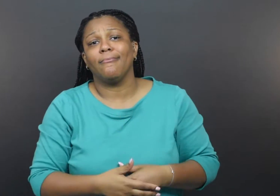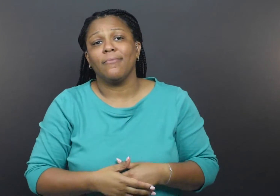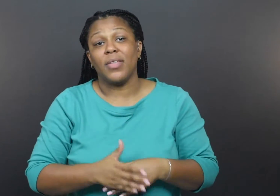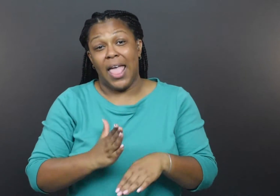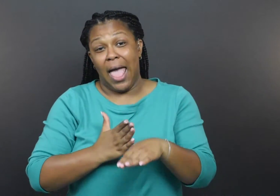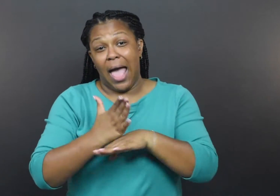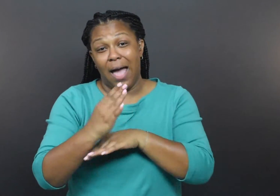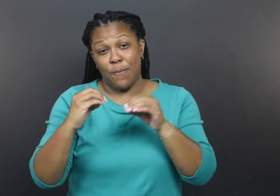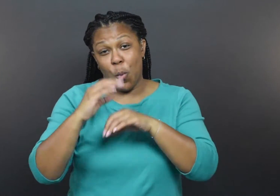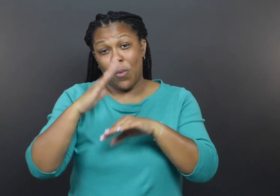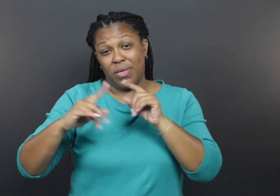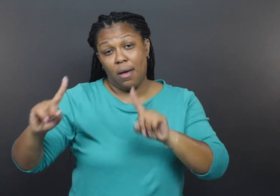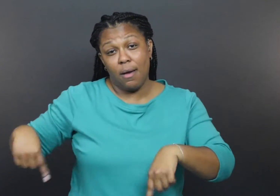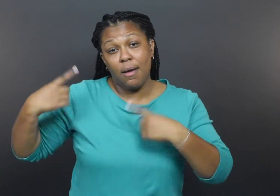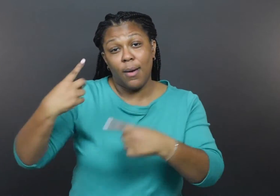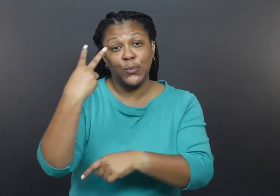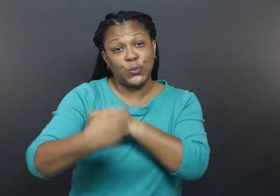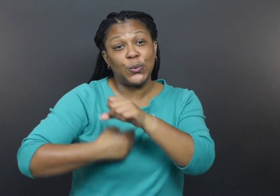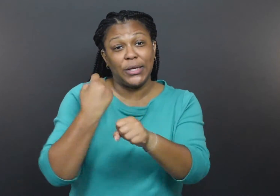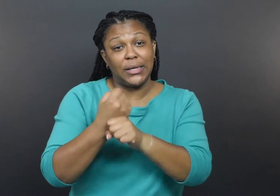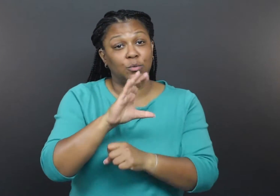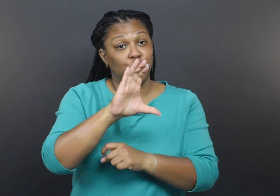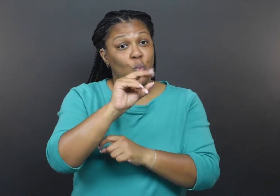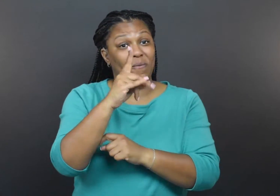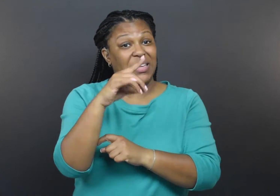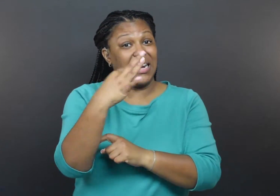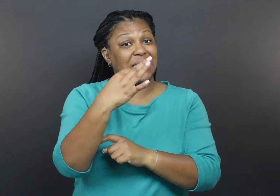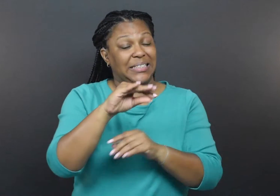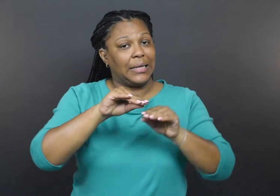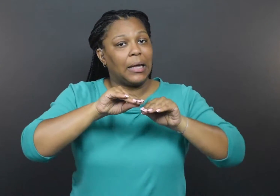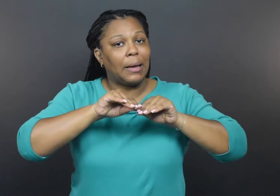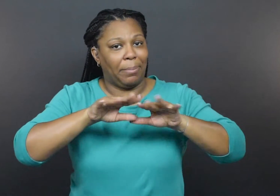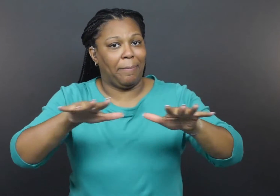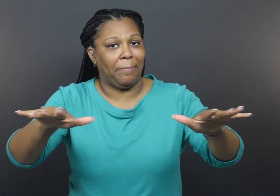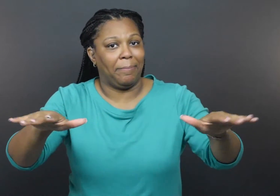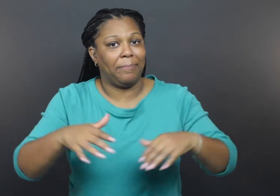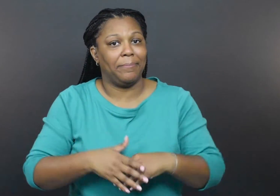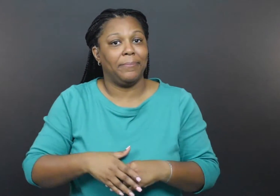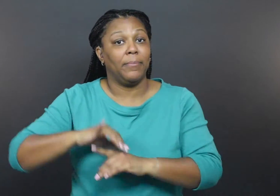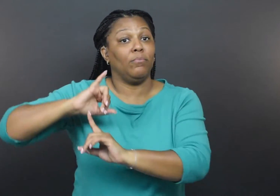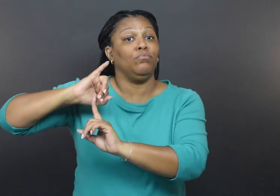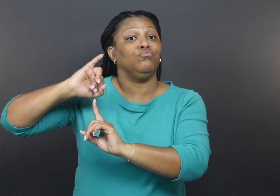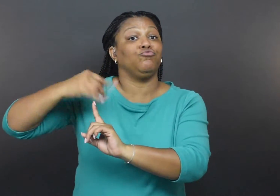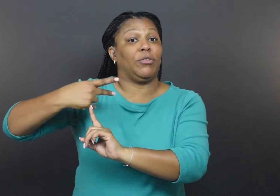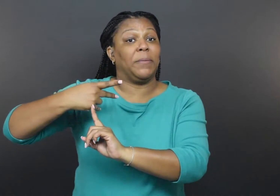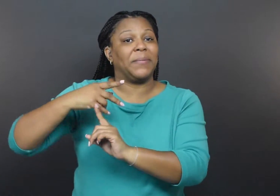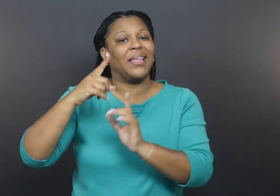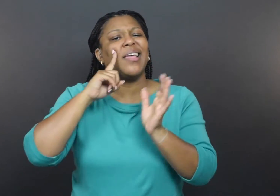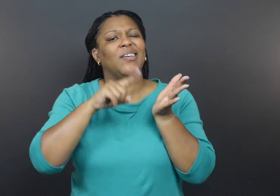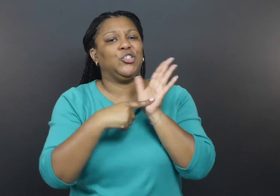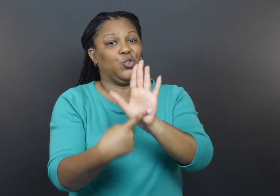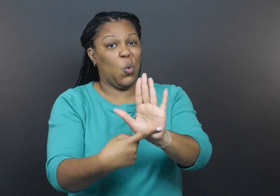After more than two years in the COVID-19 pandemic, Mahoehney reflects on MDH’s response,